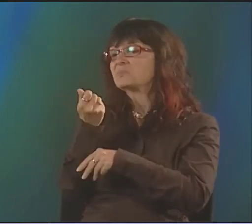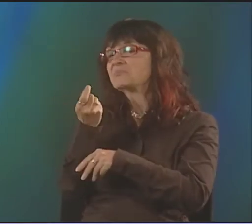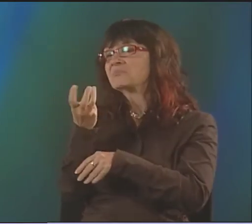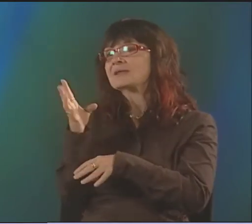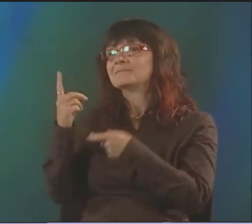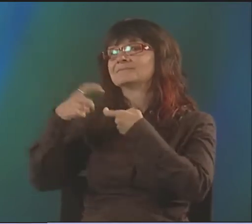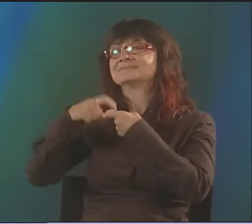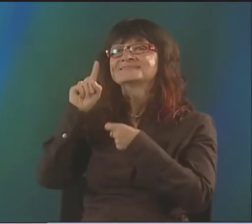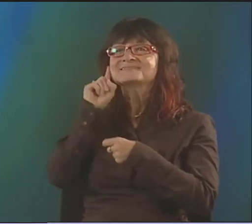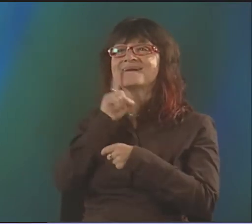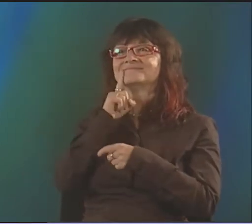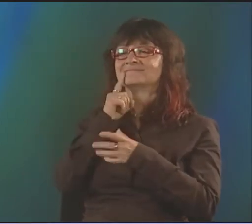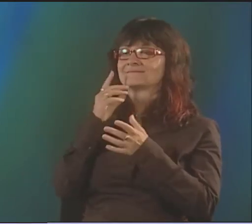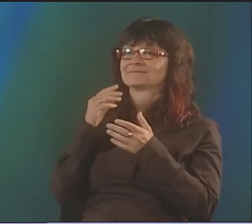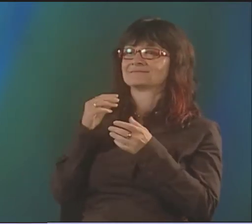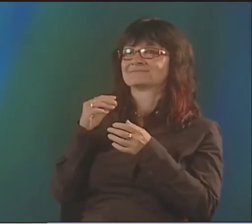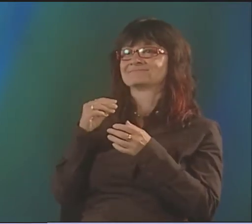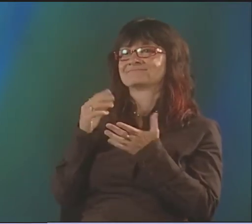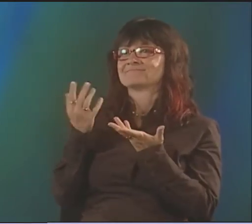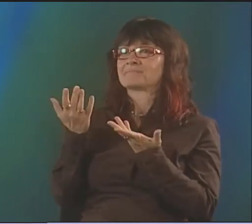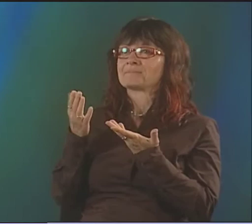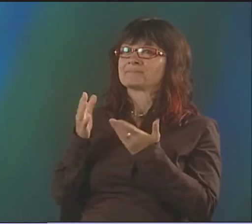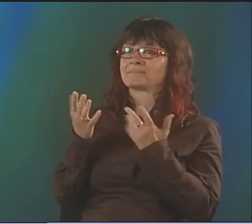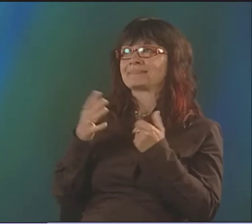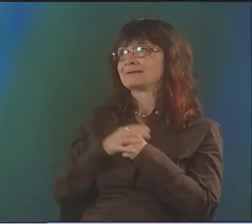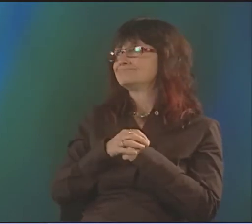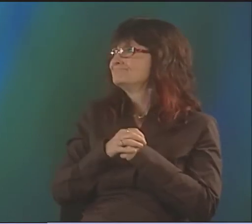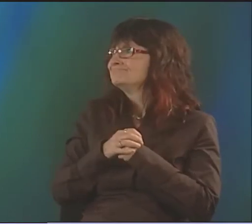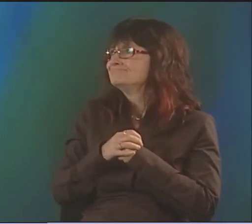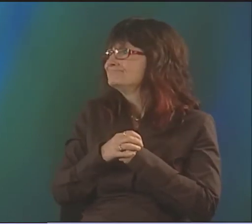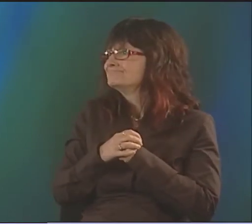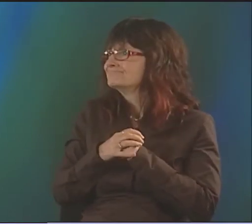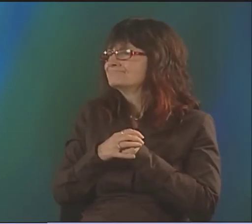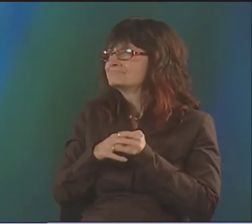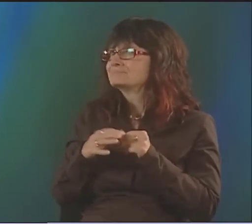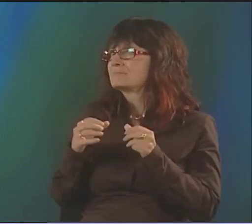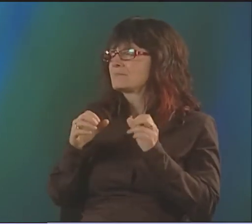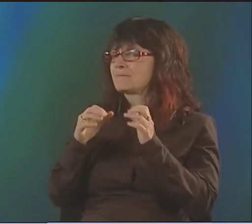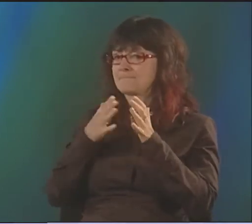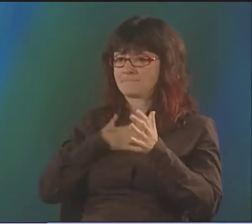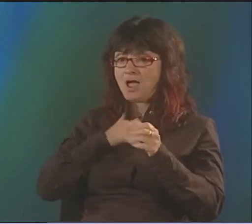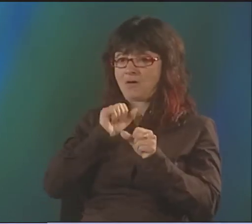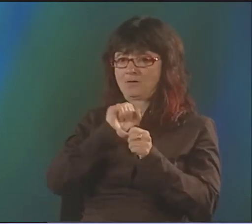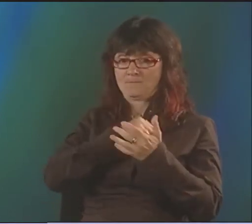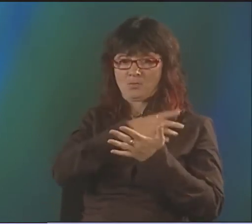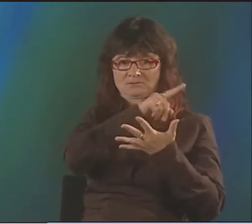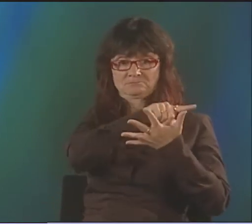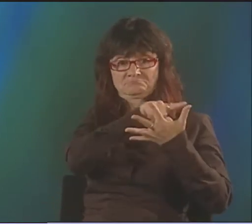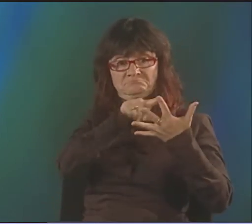IT'S NOT ALWAYS JUST FOR DEAF PEOPLE. I WOULDN'T SAY MY WORK'S FOR DEAF AUDIENCES. IT'S FOR A GLOBAL AUDIENCE.